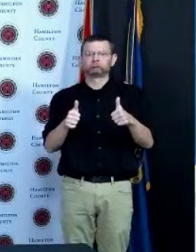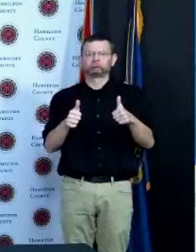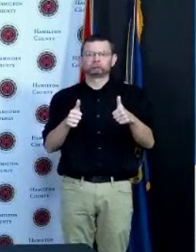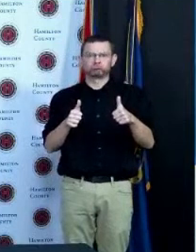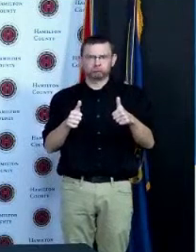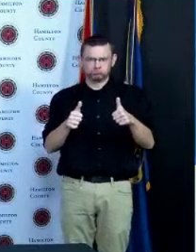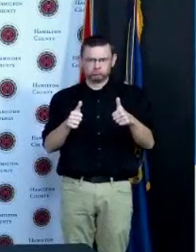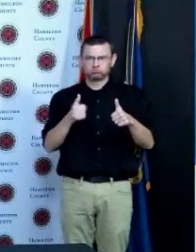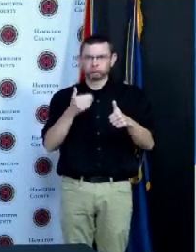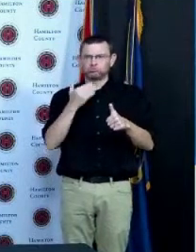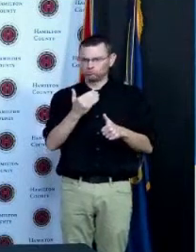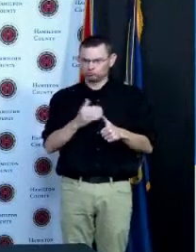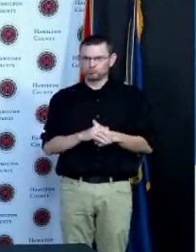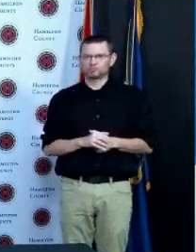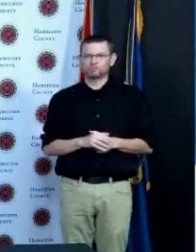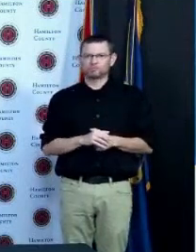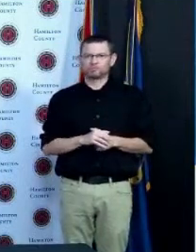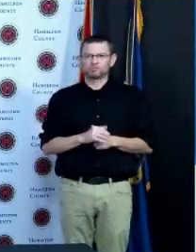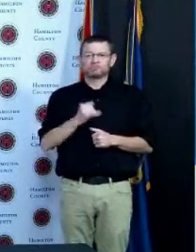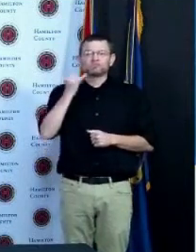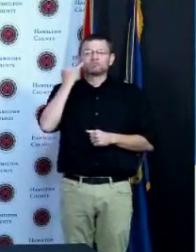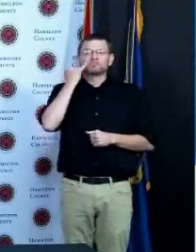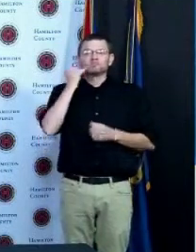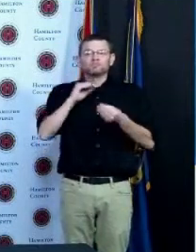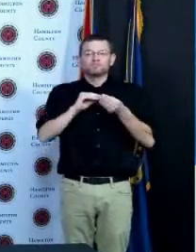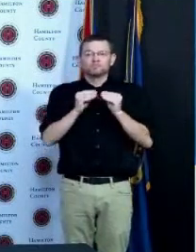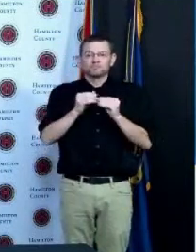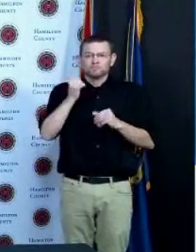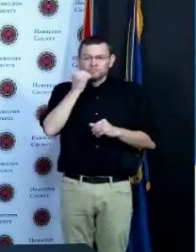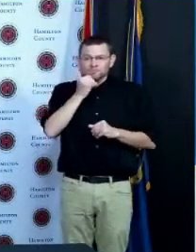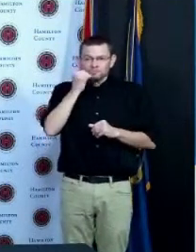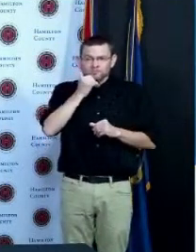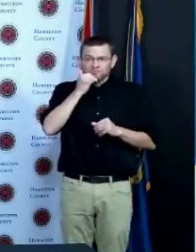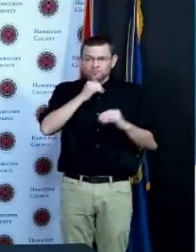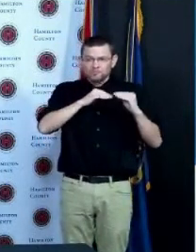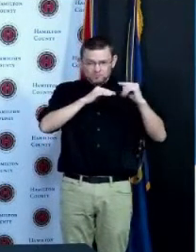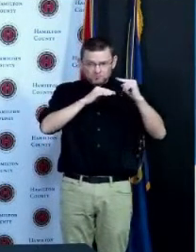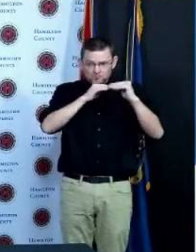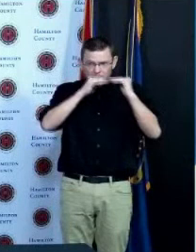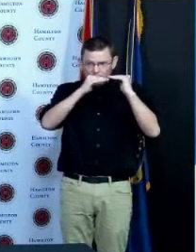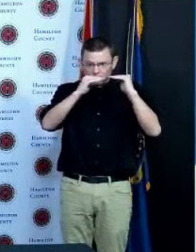then we'll see that number kind of creep back up closer and hang out around one again moving over